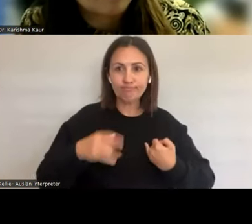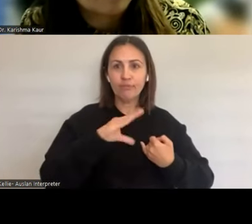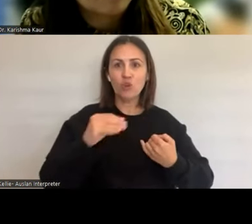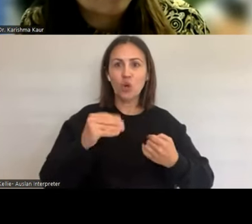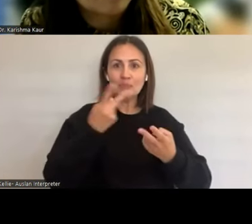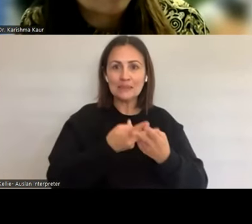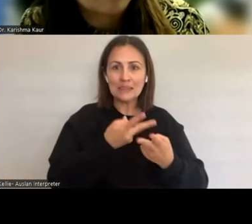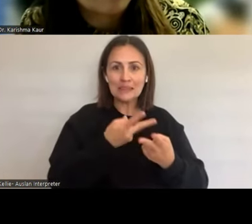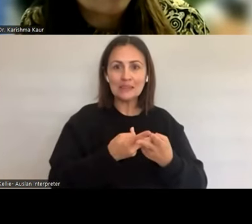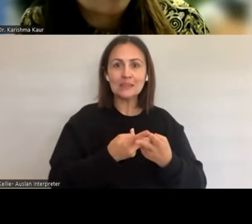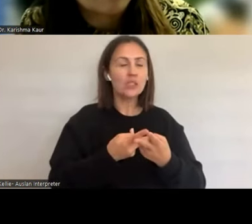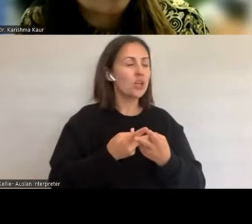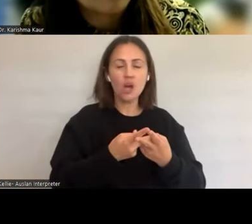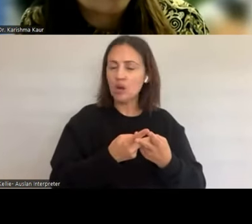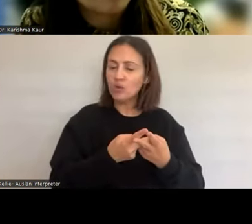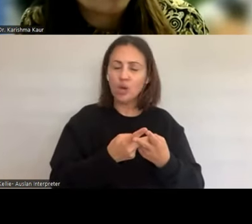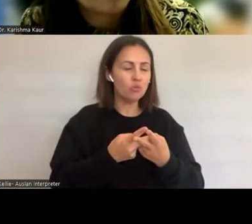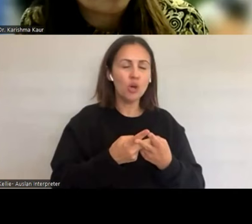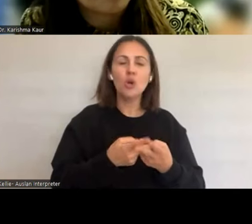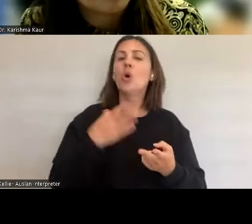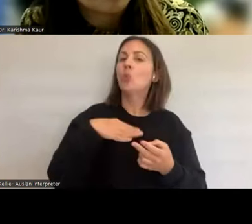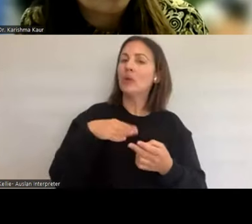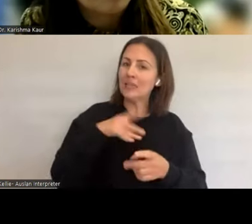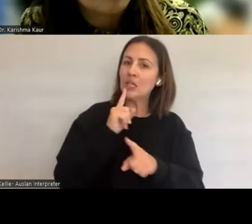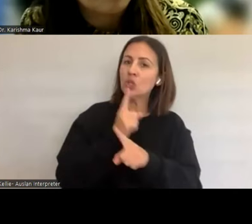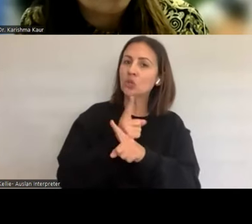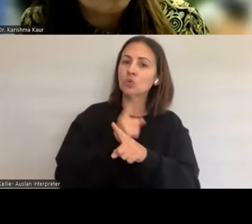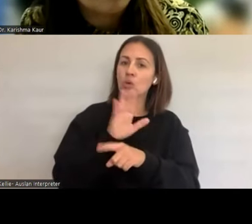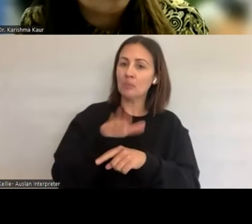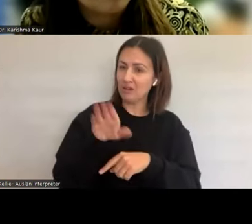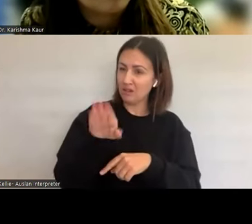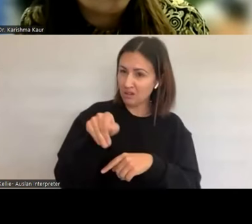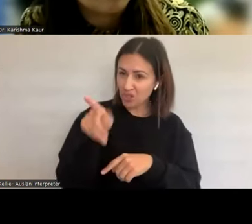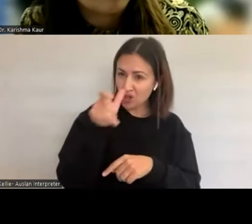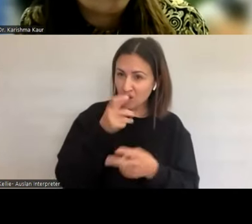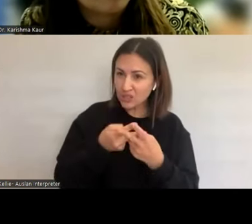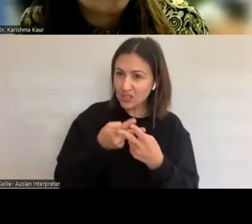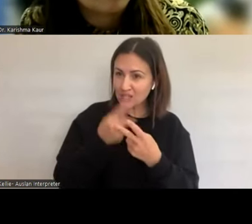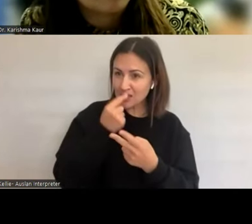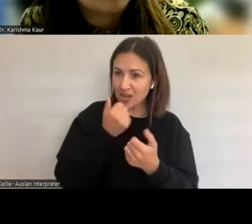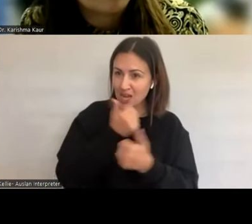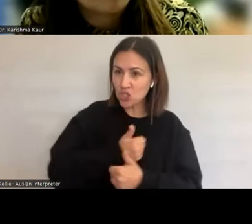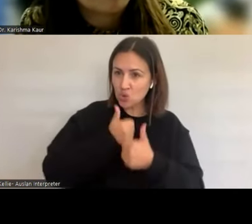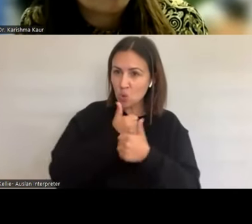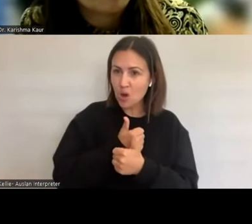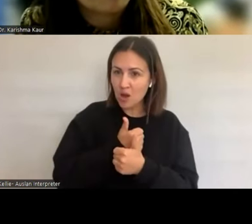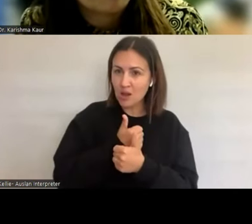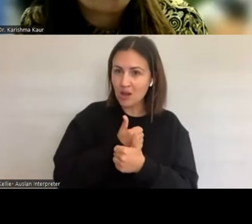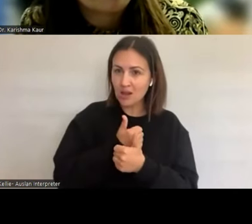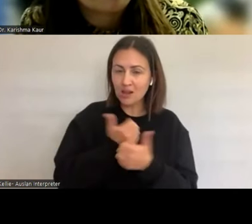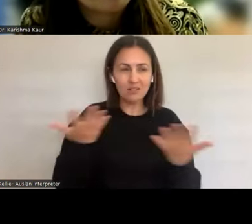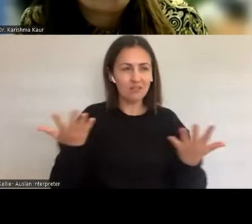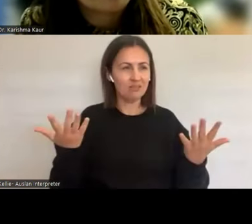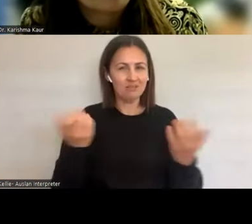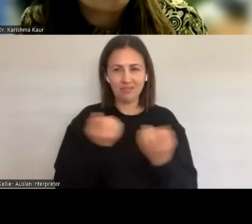consensual and ends in consensual. And in no place, no way, shape or form is pleasure